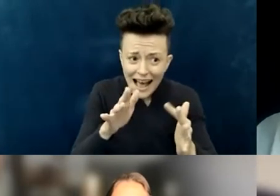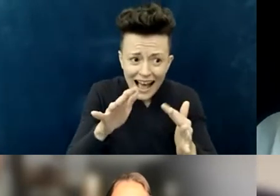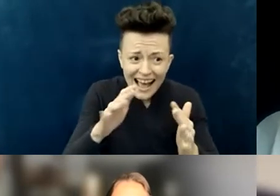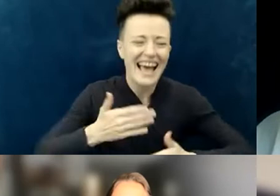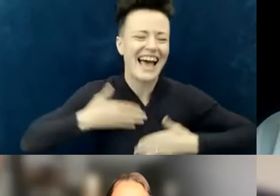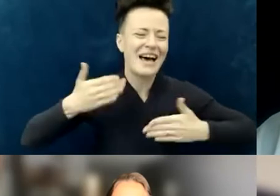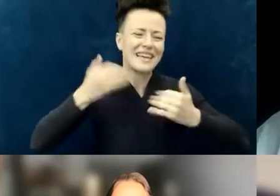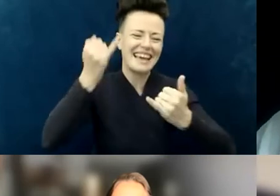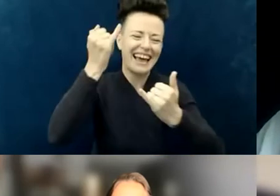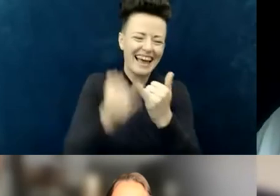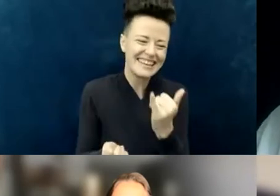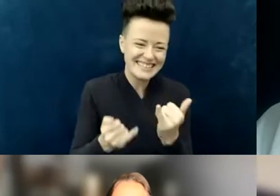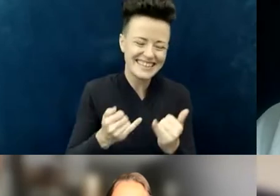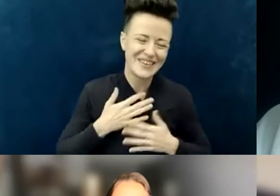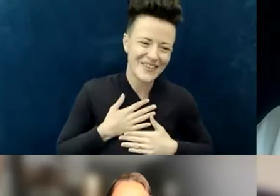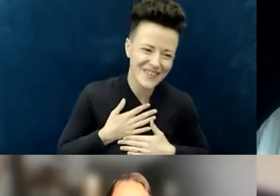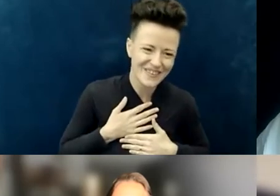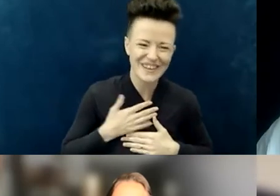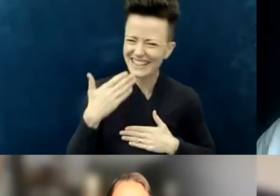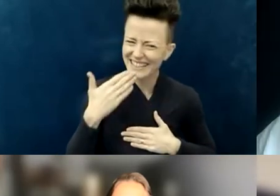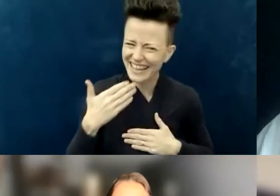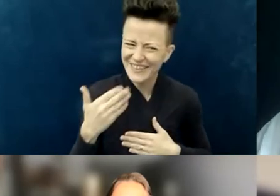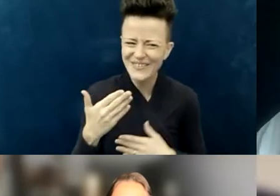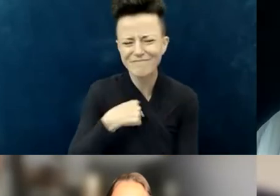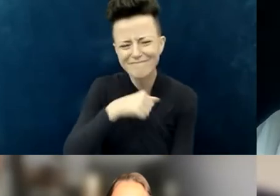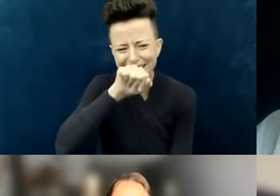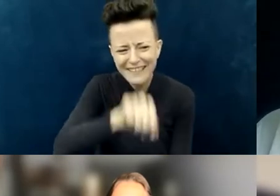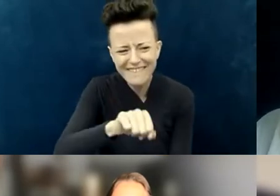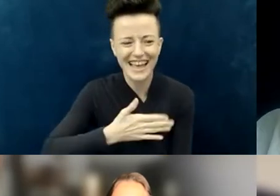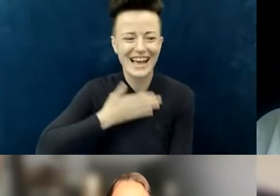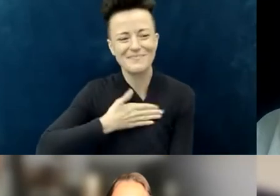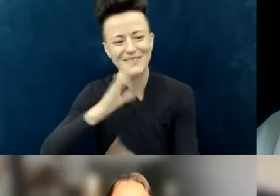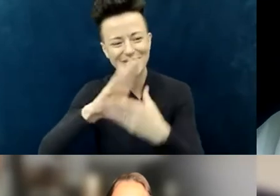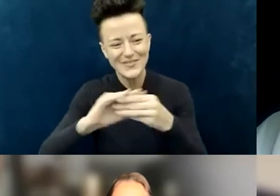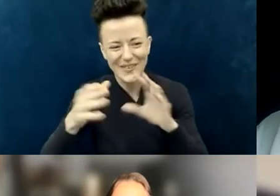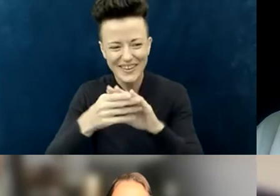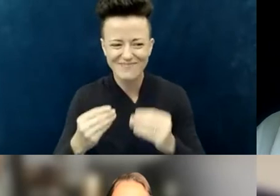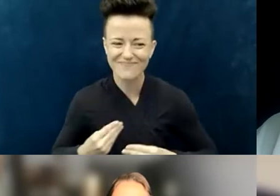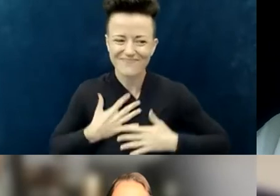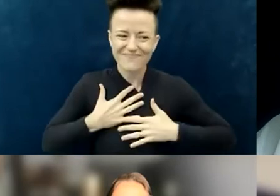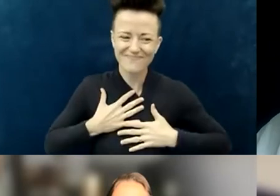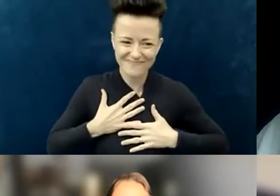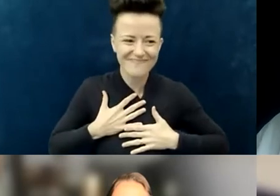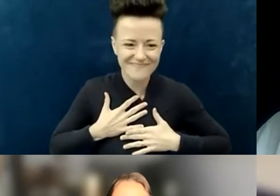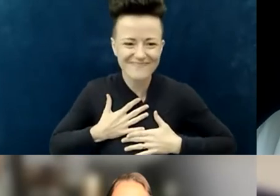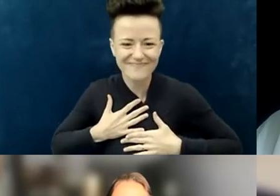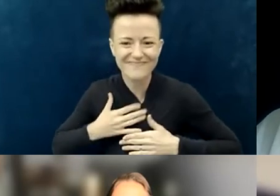for sharing a happy story. - I think we all feel a little encouraged. Thank you. Yeah. - Lynn, are you willing to share